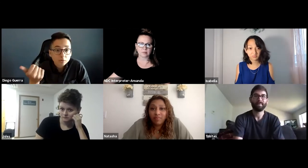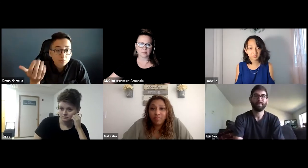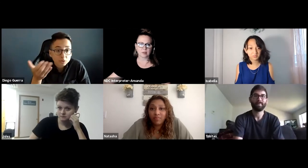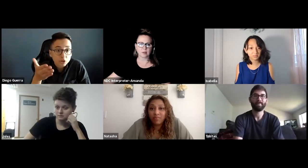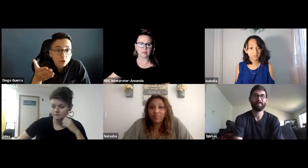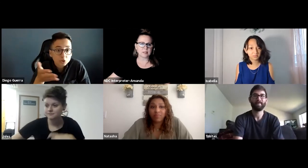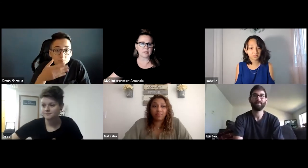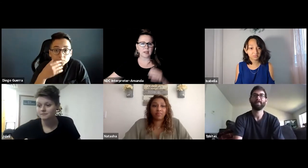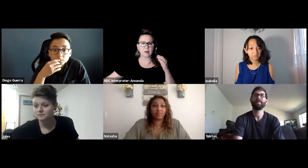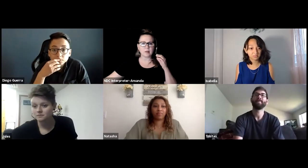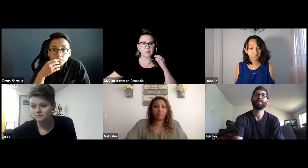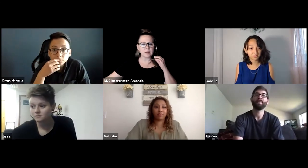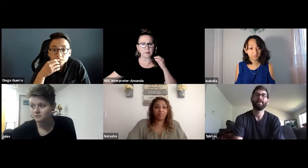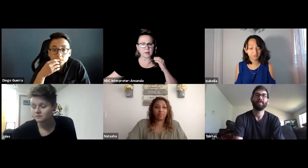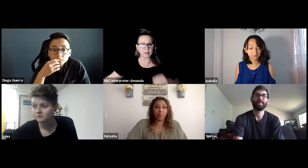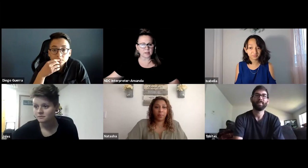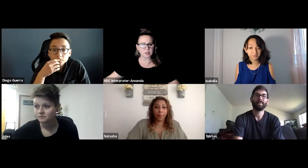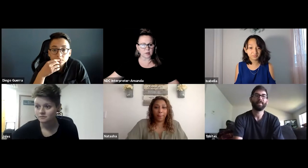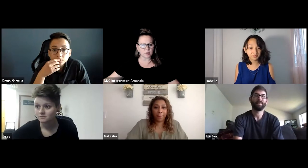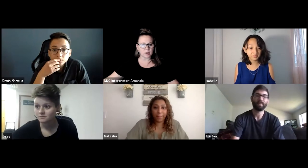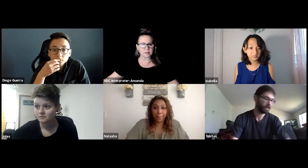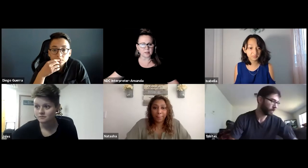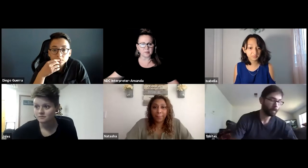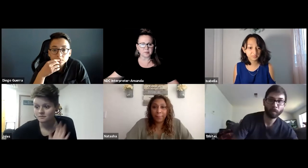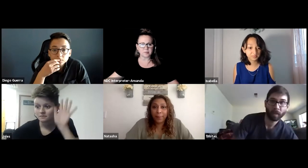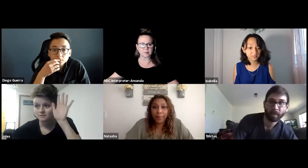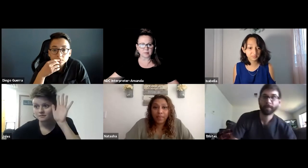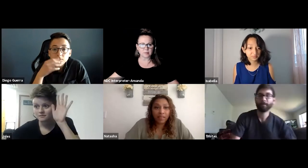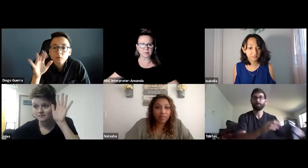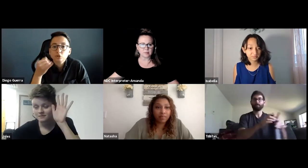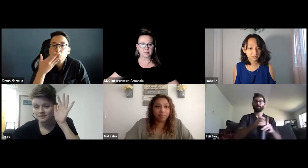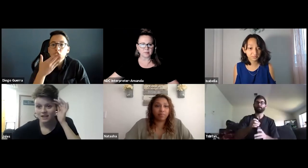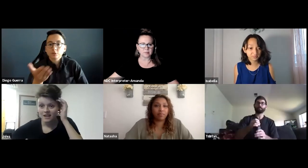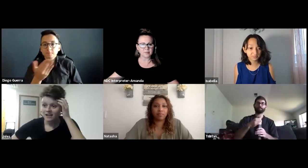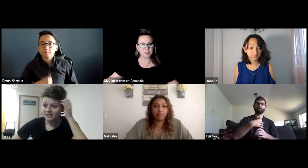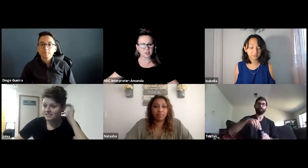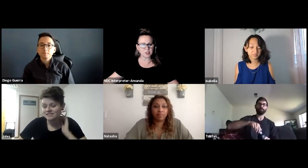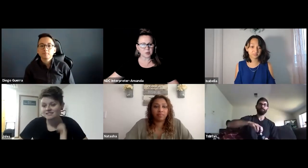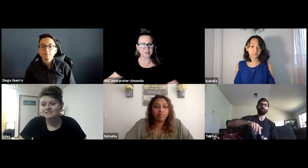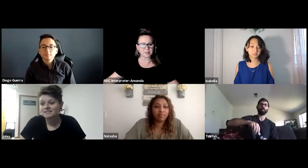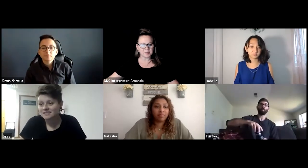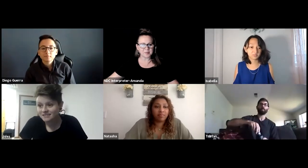This is Diego, would anyone else like to share their thoughts? Sure, Jules?